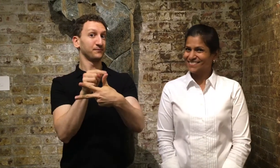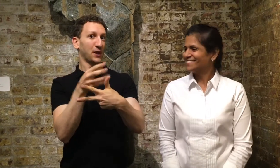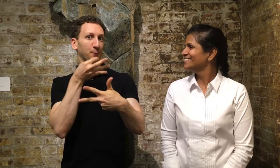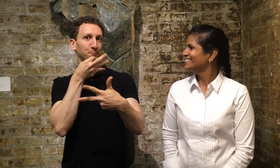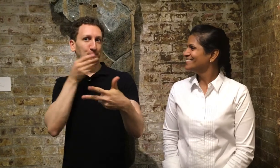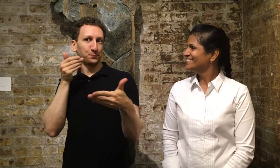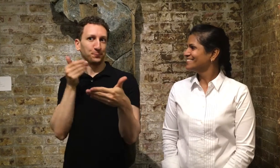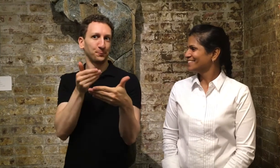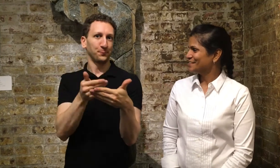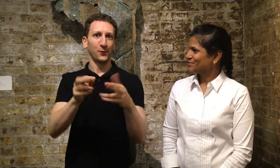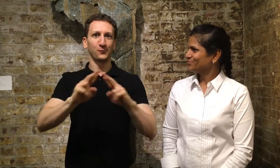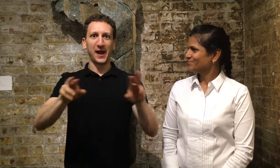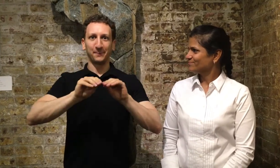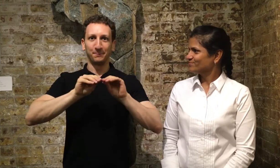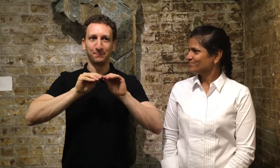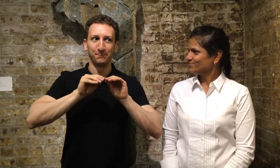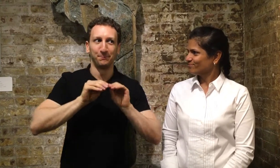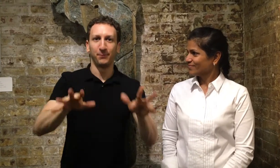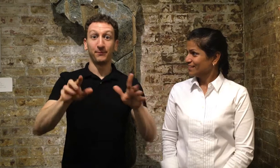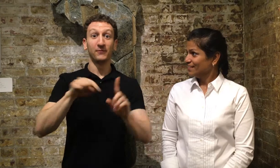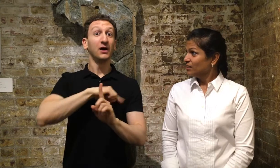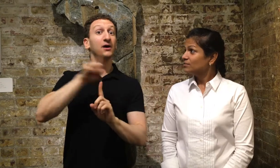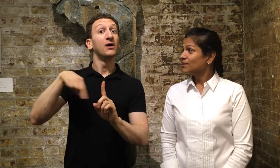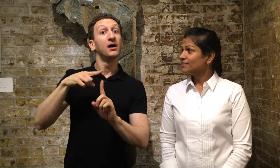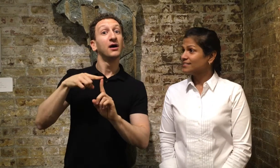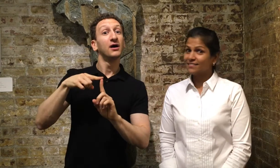Episode 2 is about to drop...